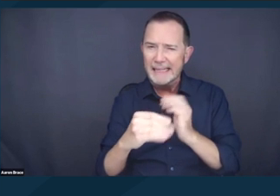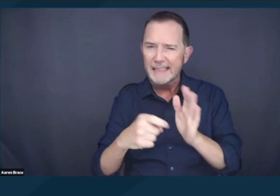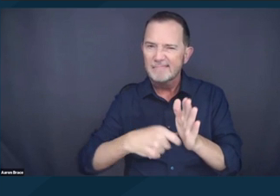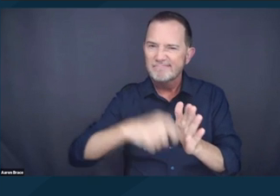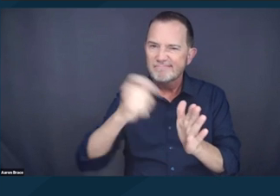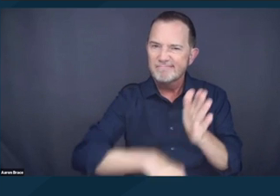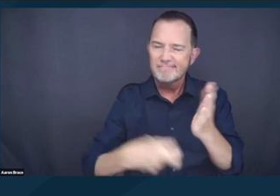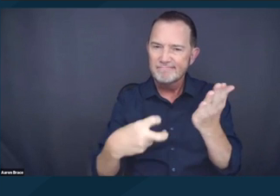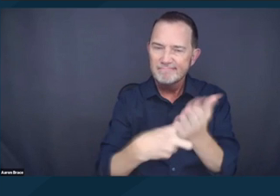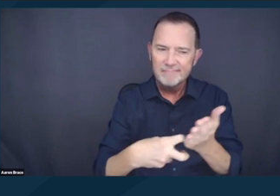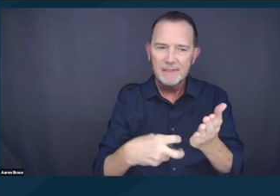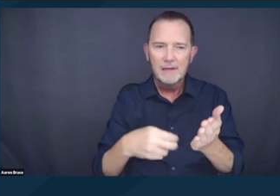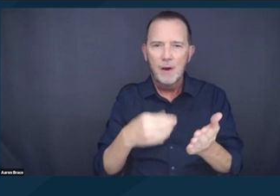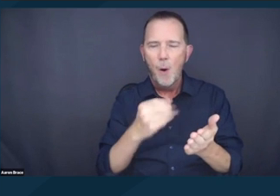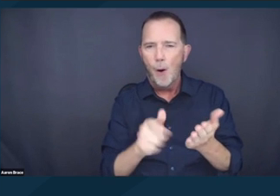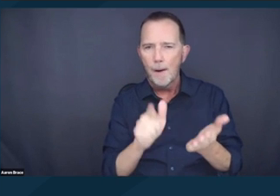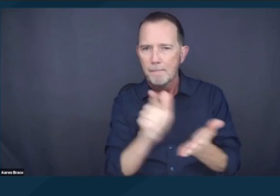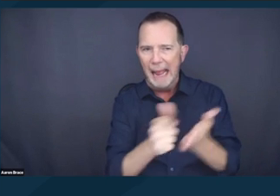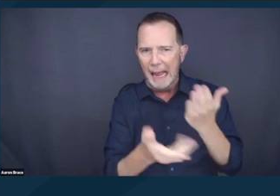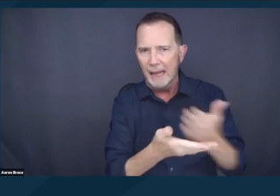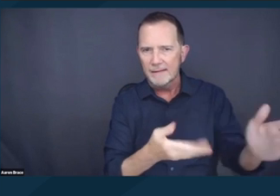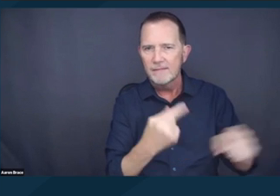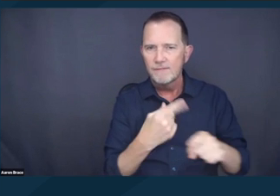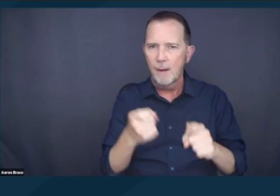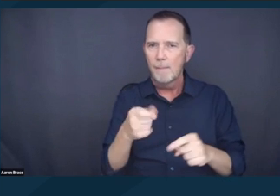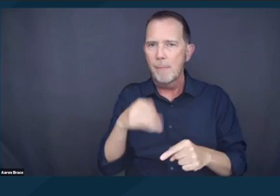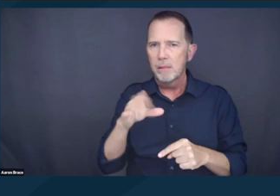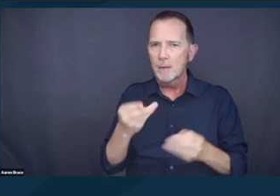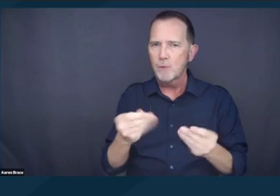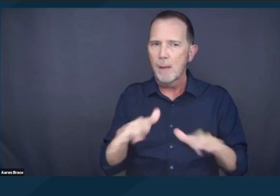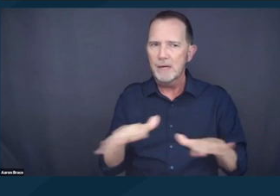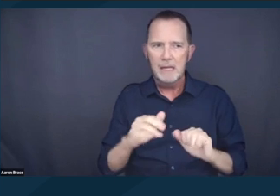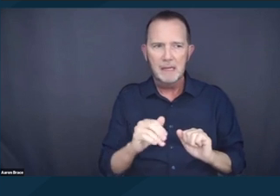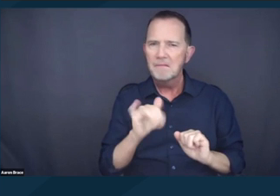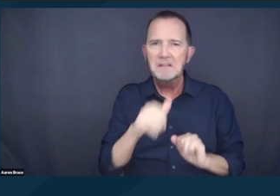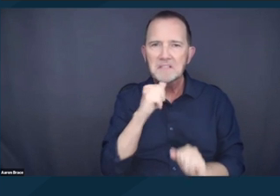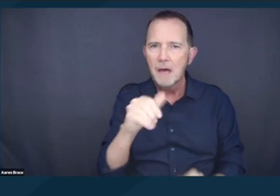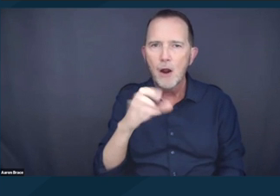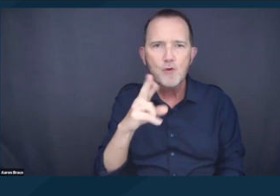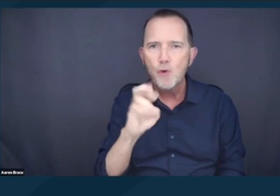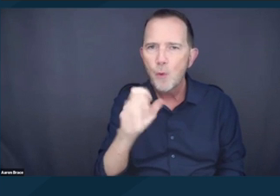are neither cruel nor unusual. And that particular finding annoys me